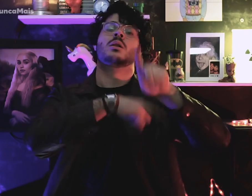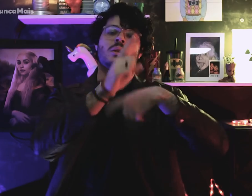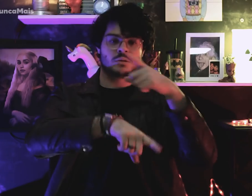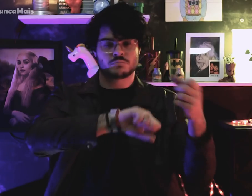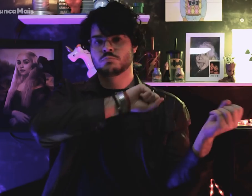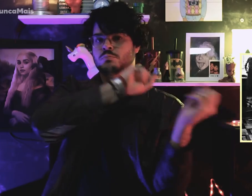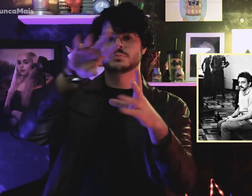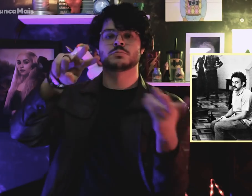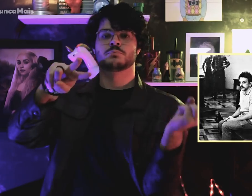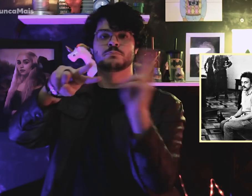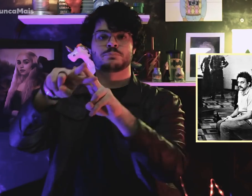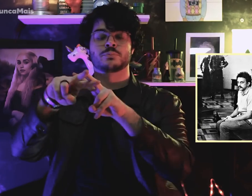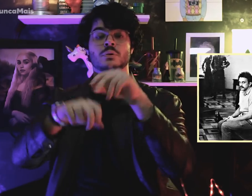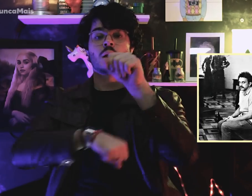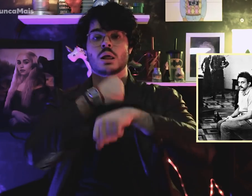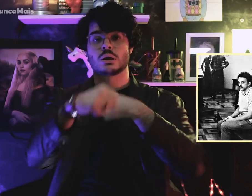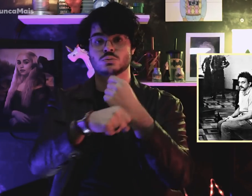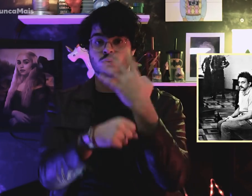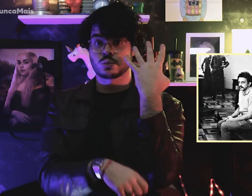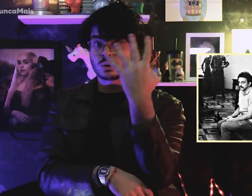e condenado a 4 anos de prisão.